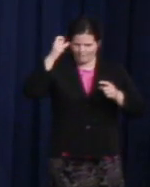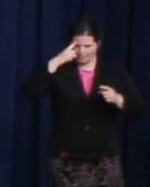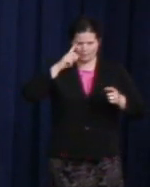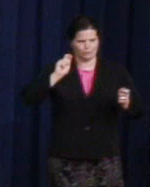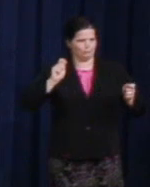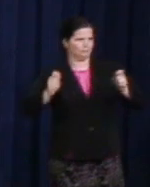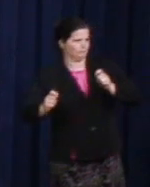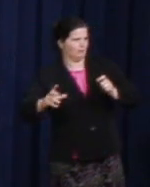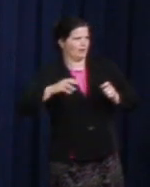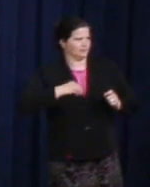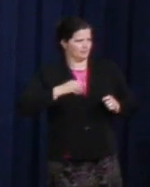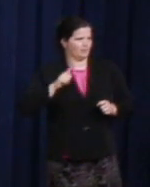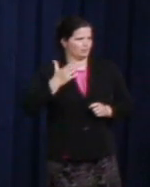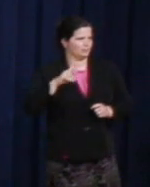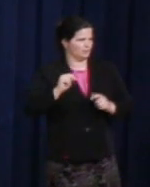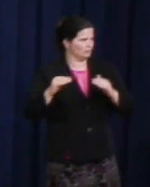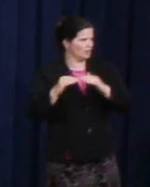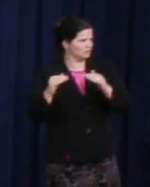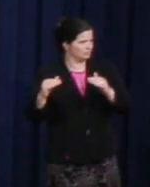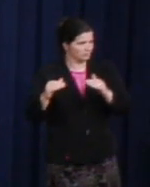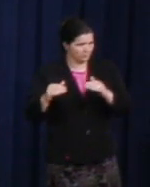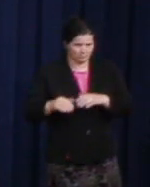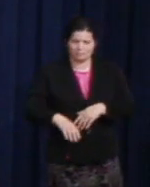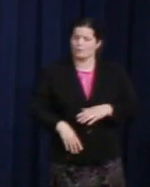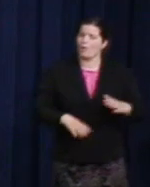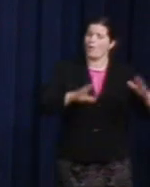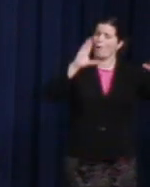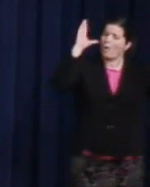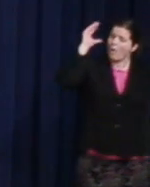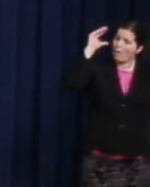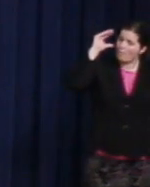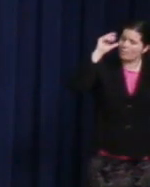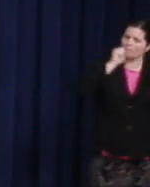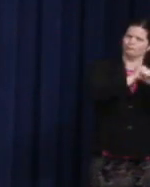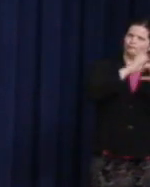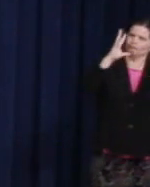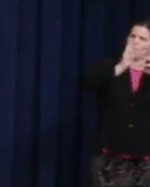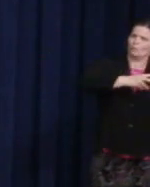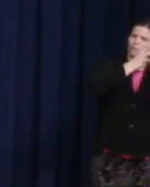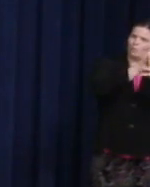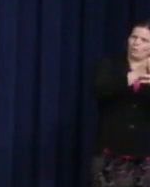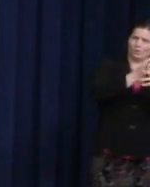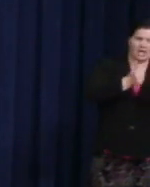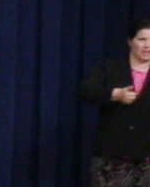Hope is about envisioning a world where leaders do not target their most vulnerable citizens